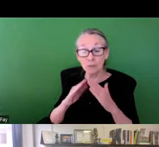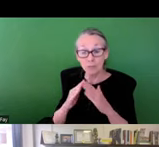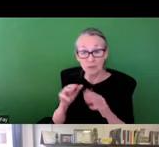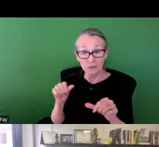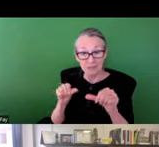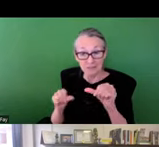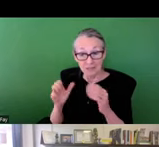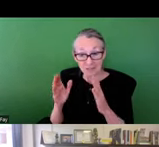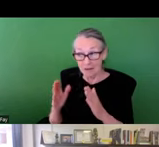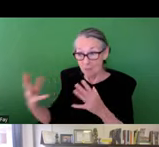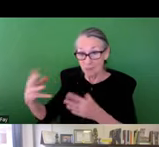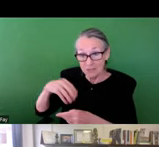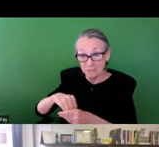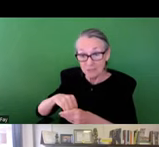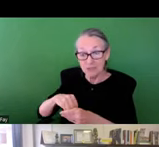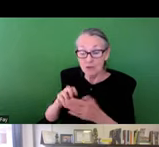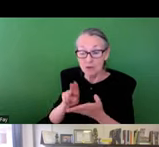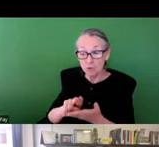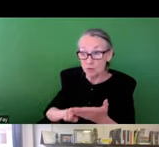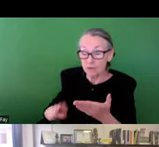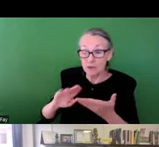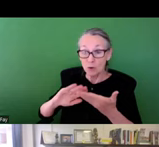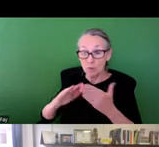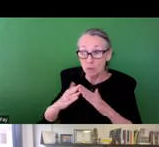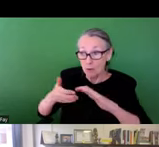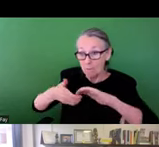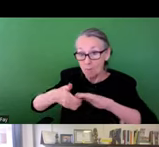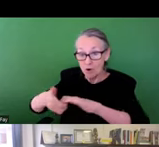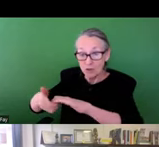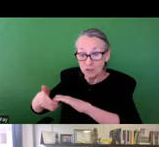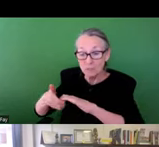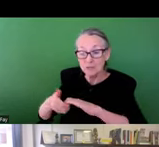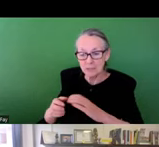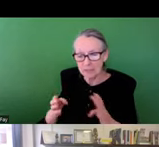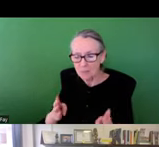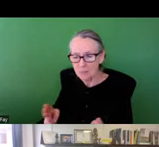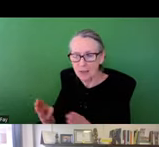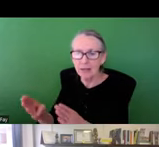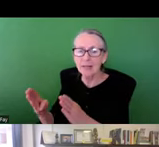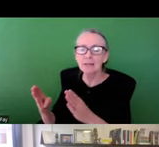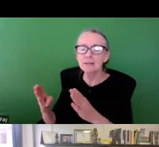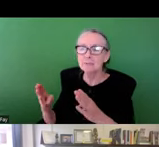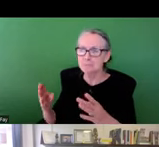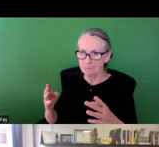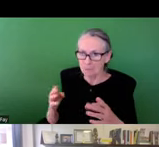in terms of ecological and public health outcomes for example, quantity and quality of water. Community